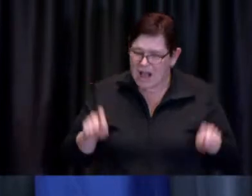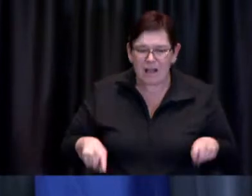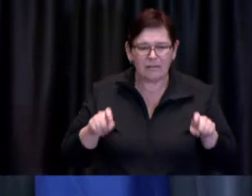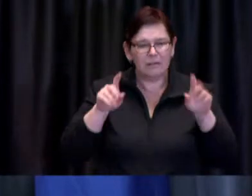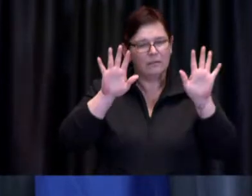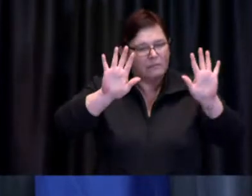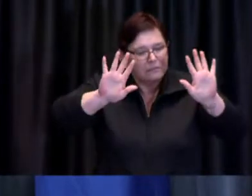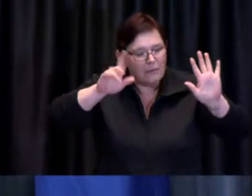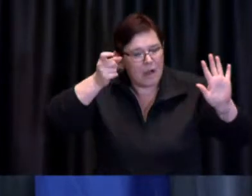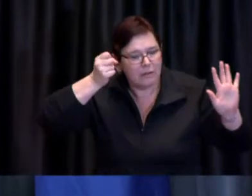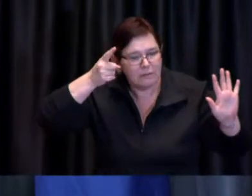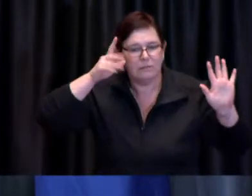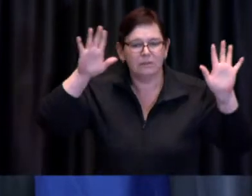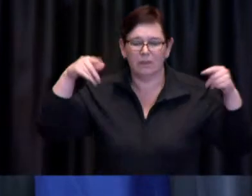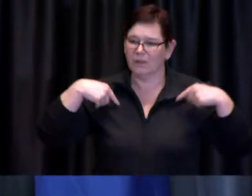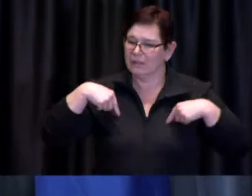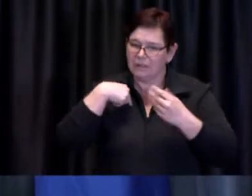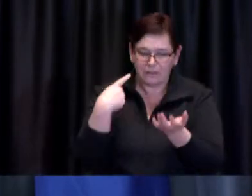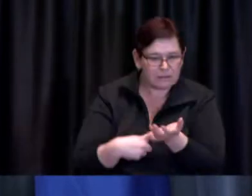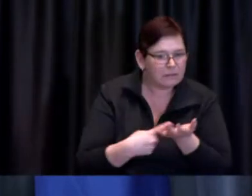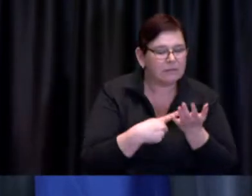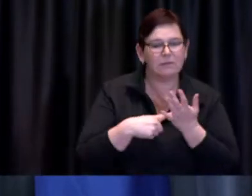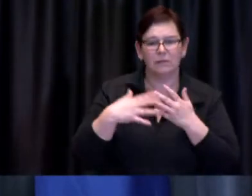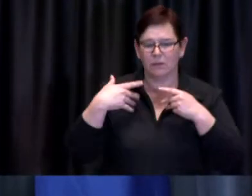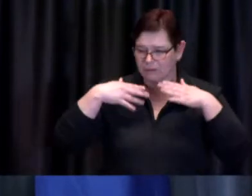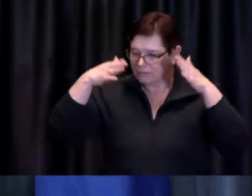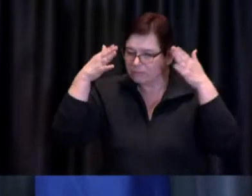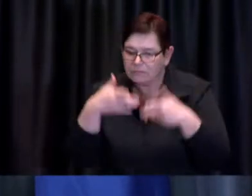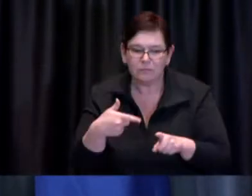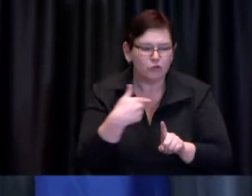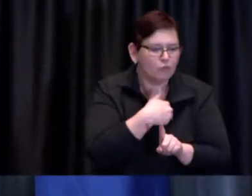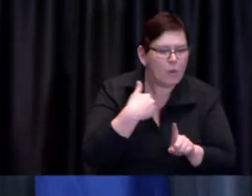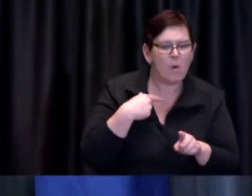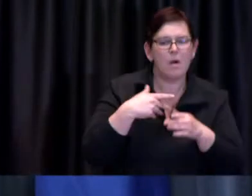between ourselves and other public health units in the province looking at what